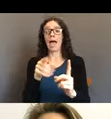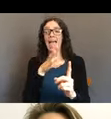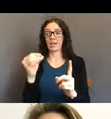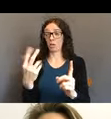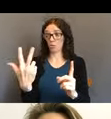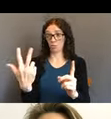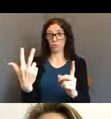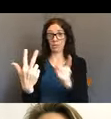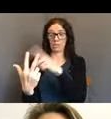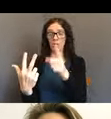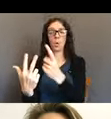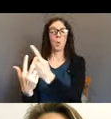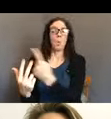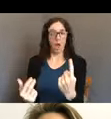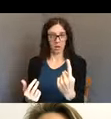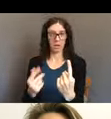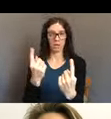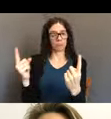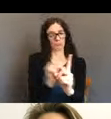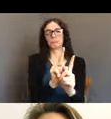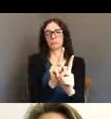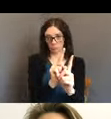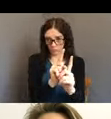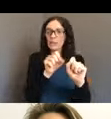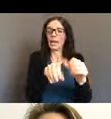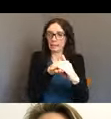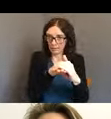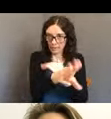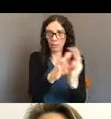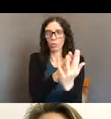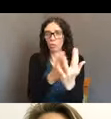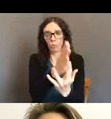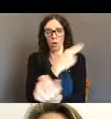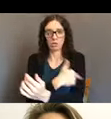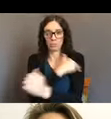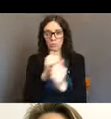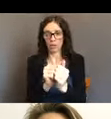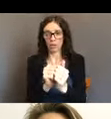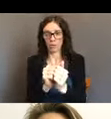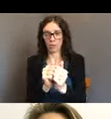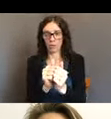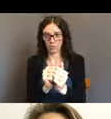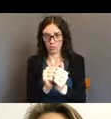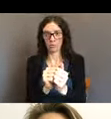throughout their, hospitalization experience from emergency room to admission and throughout.